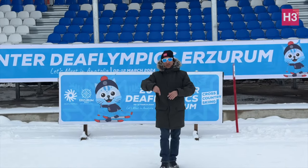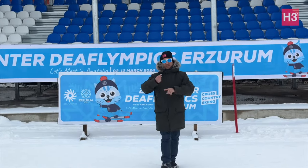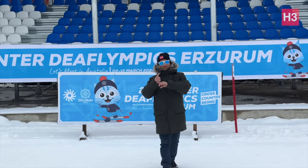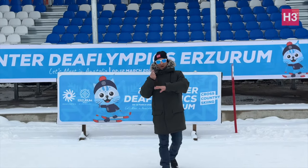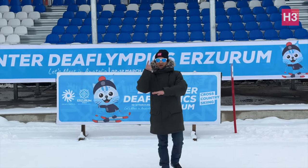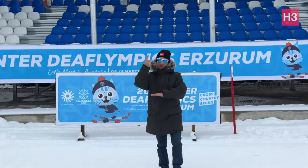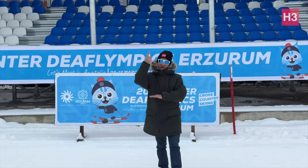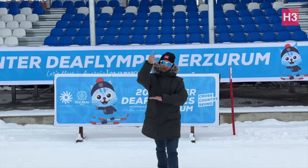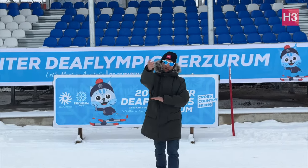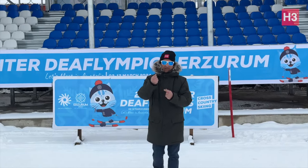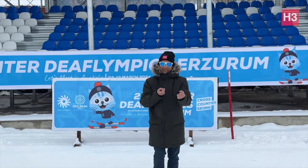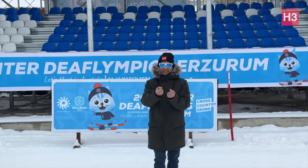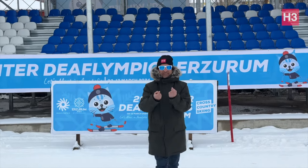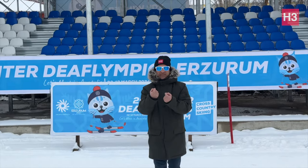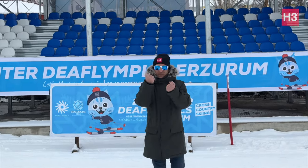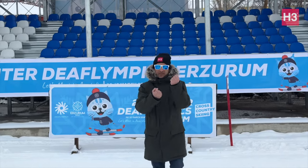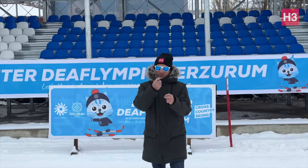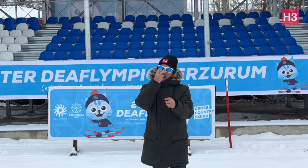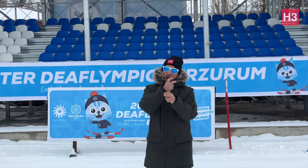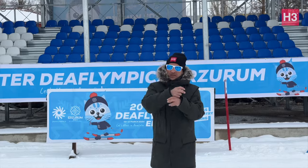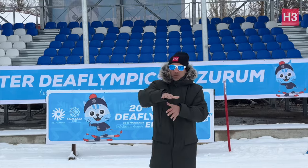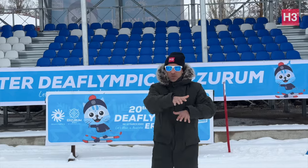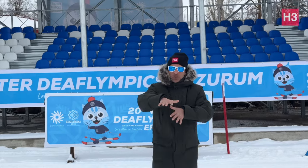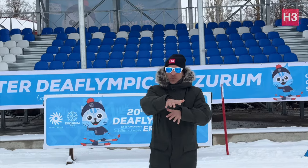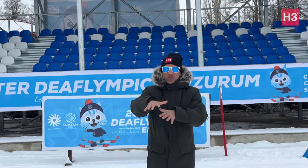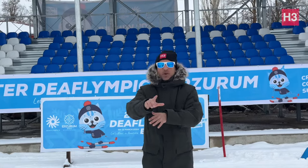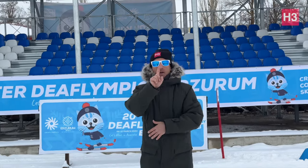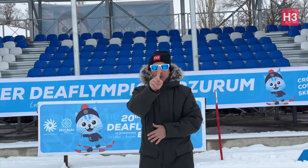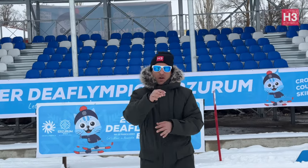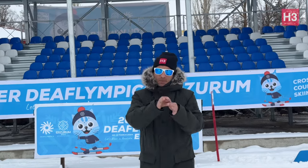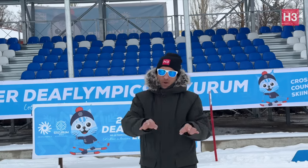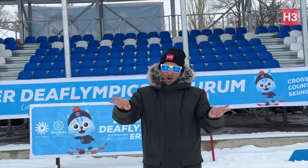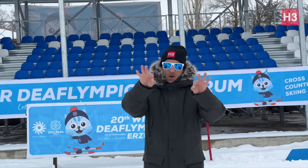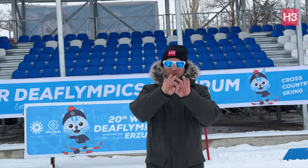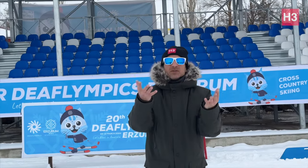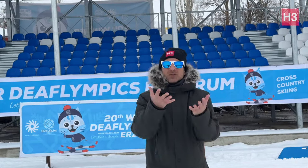[Memnos]: No fans here! The cross country races here is far away from other venues. It is hard to reach here with snow and ice around.